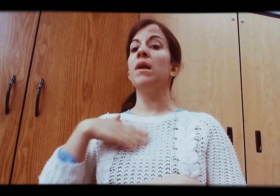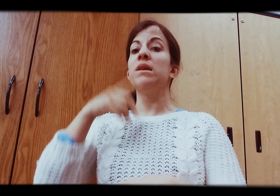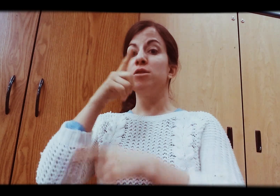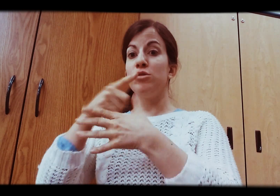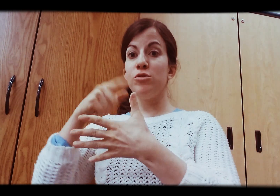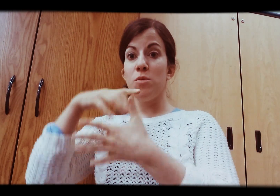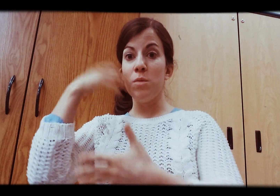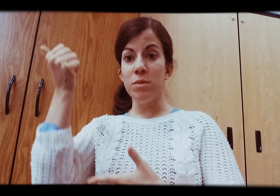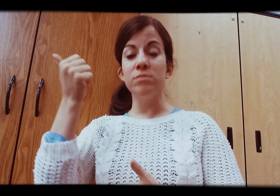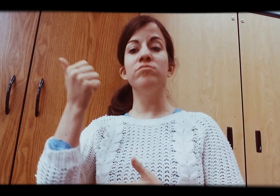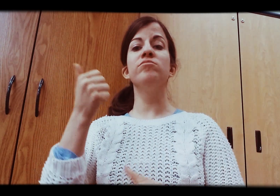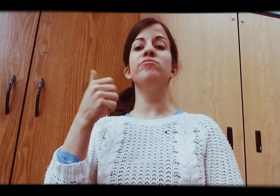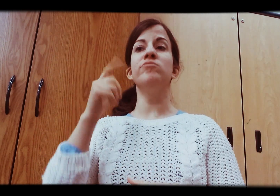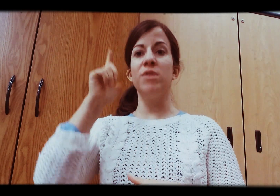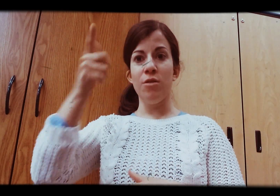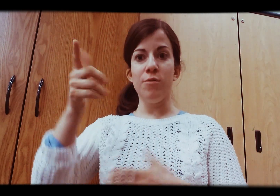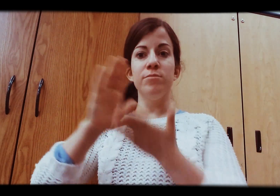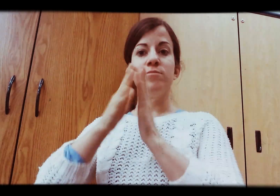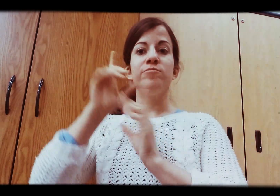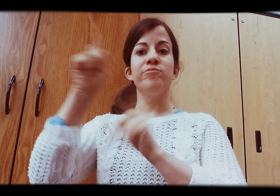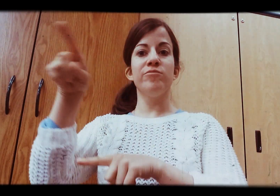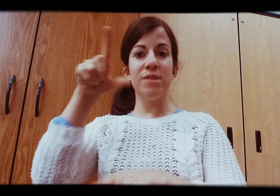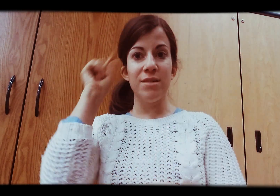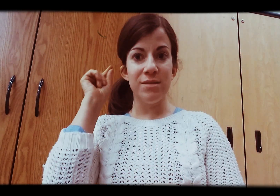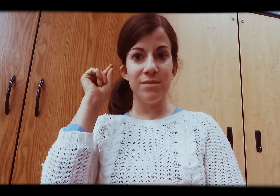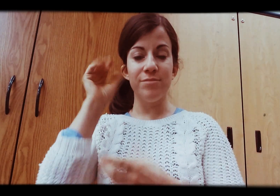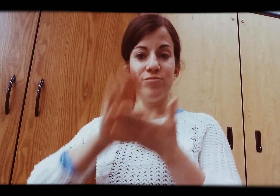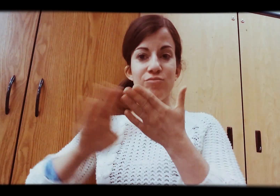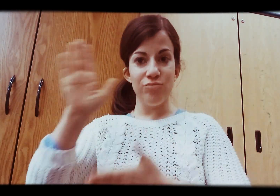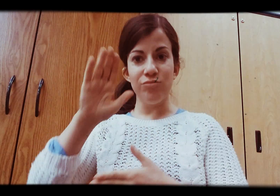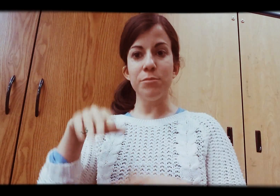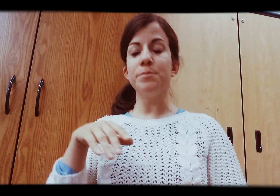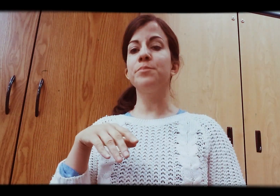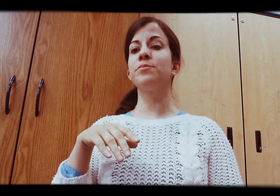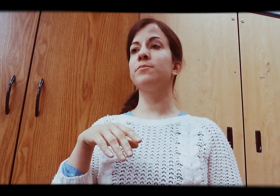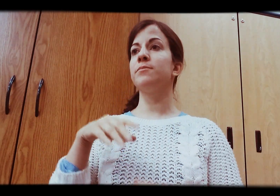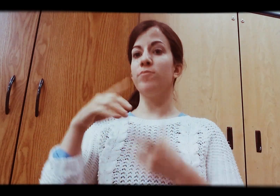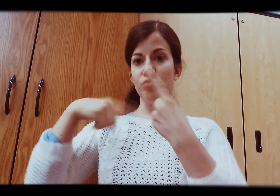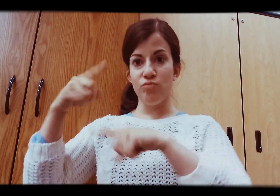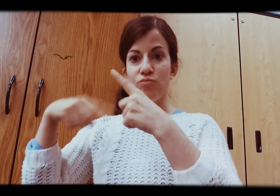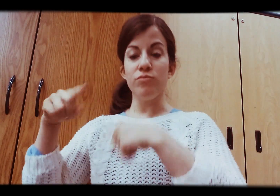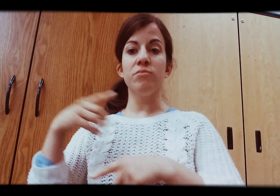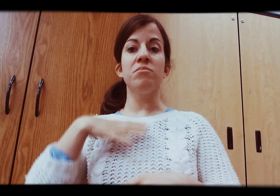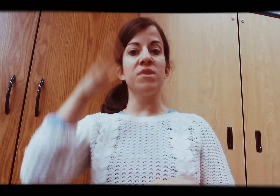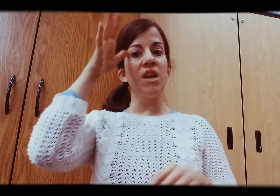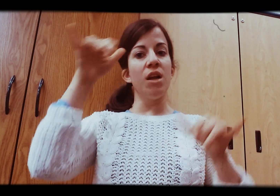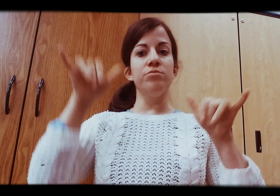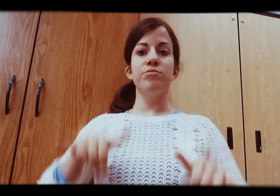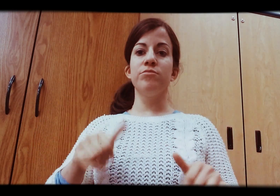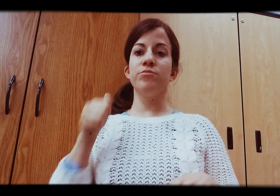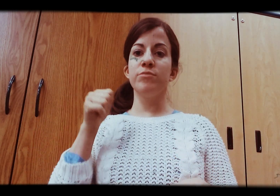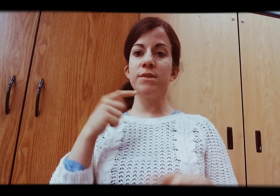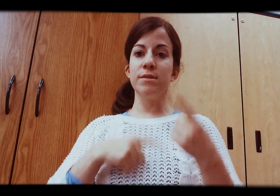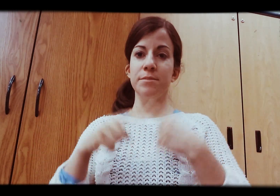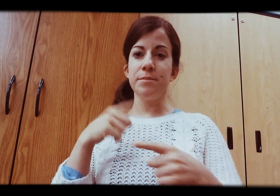Later my oldest sister went to Gallaudet University. She signs too. My dad was stubborn and still refused to sign.